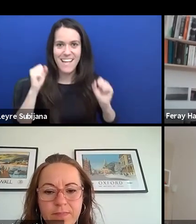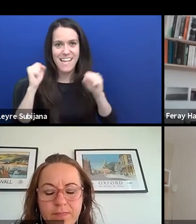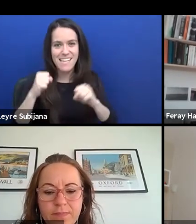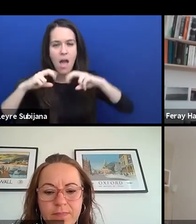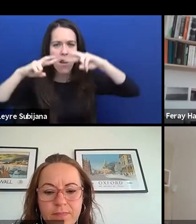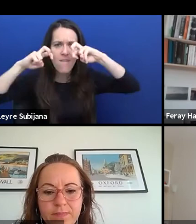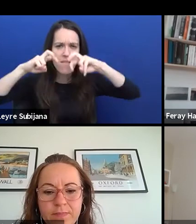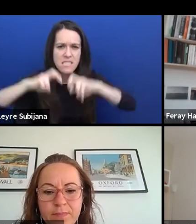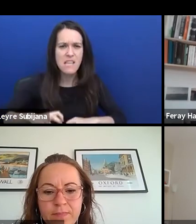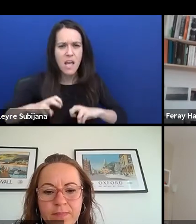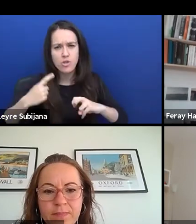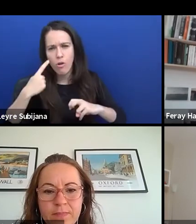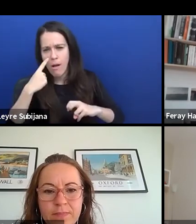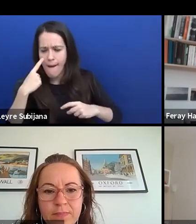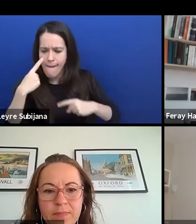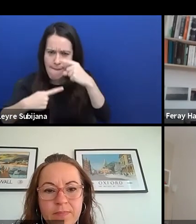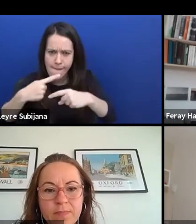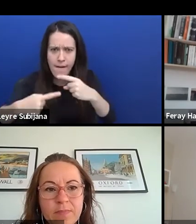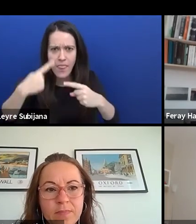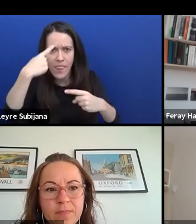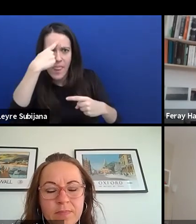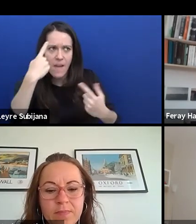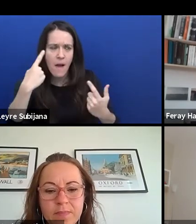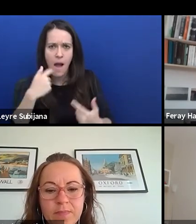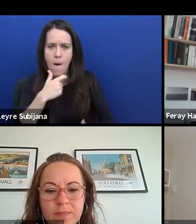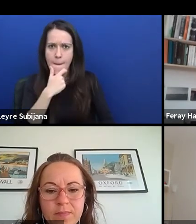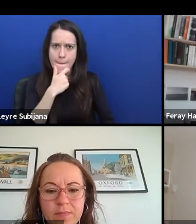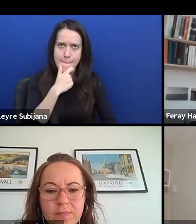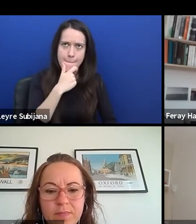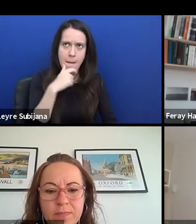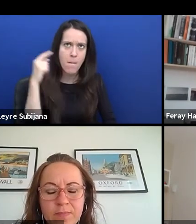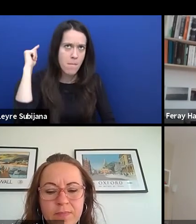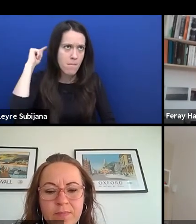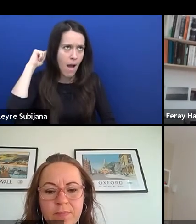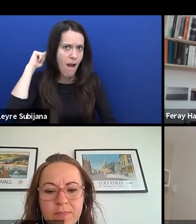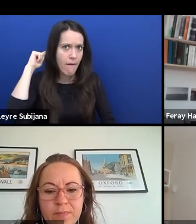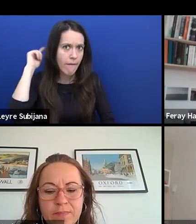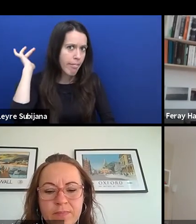and see where your unconscious prejudices